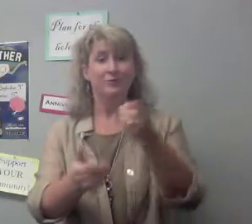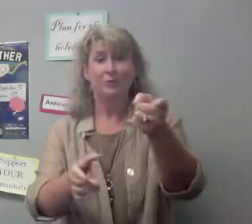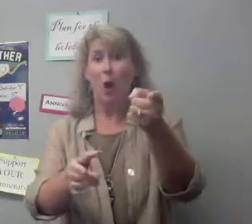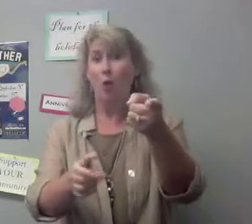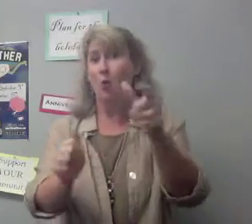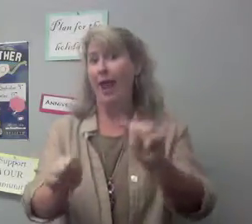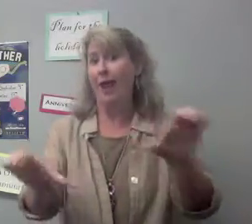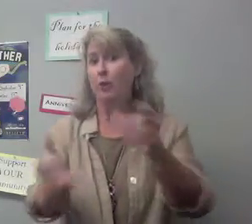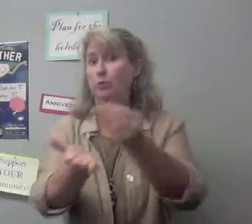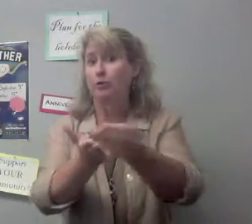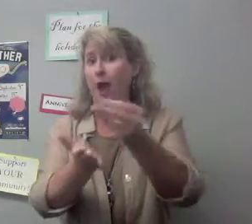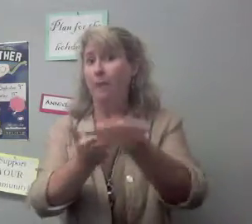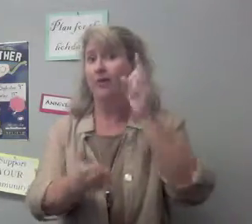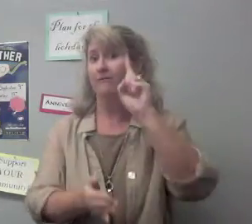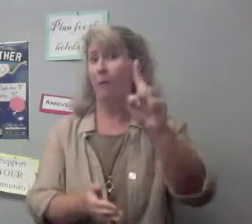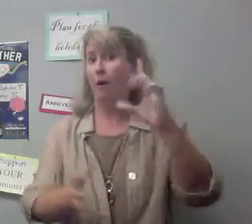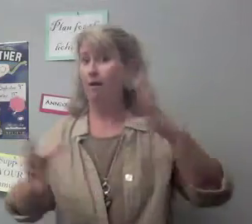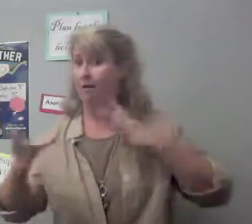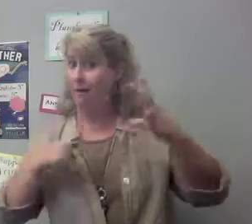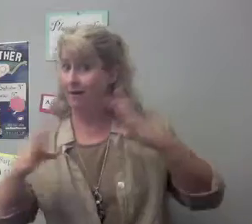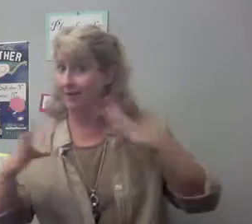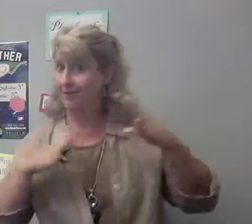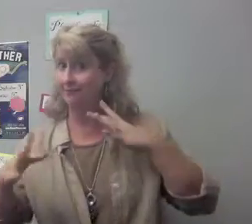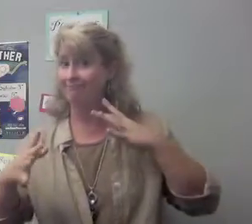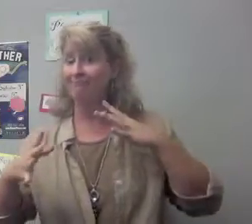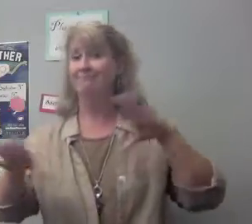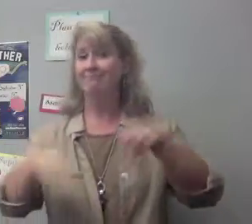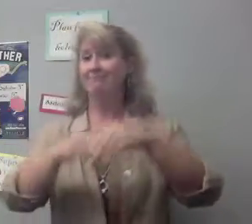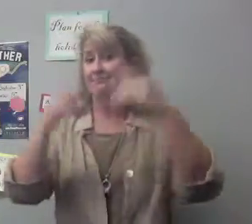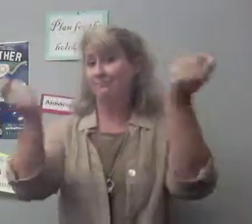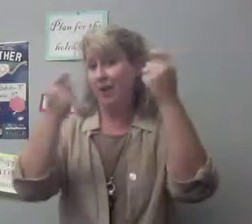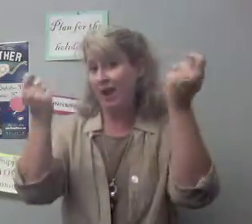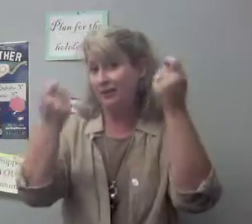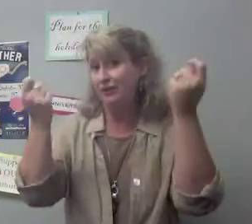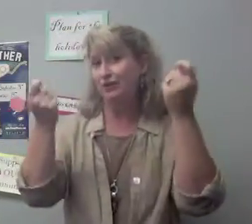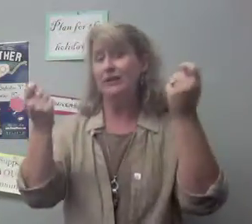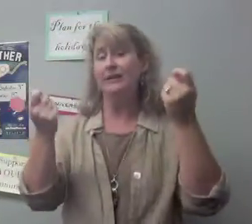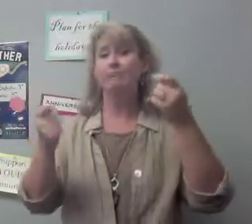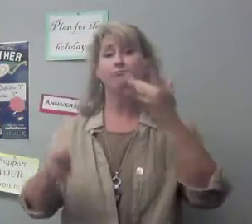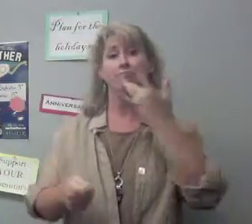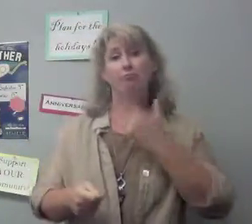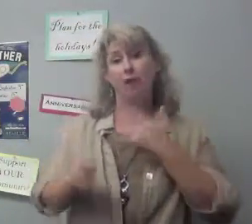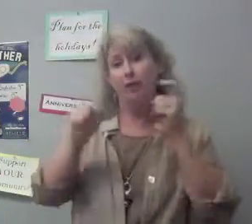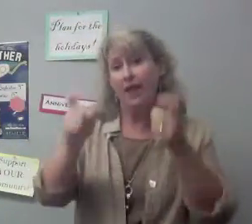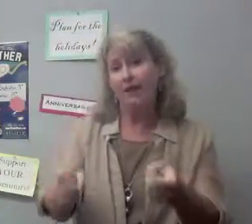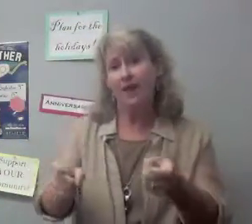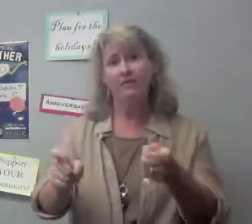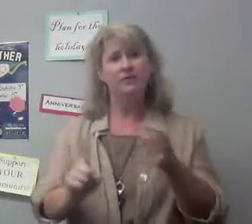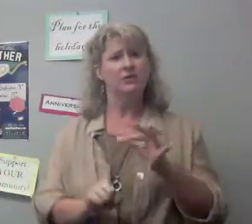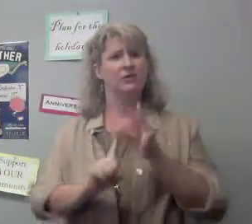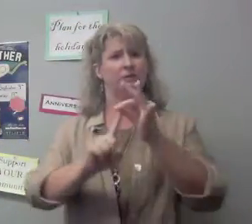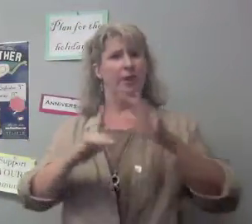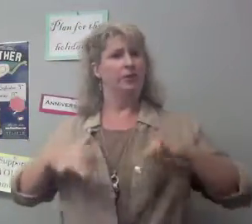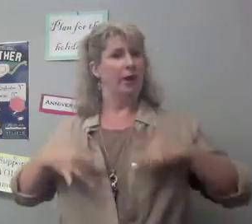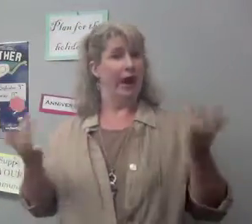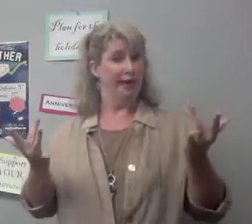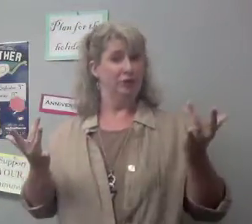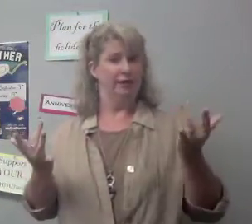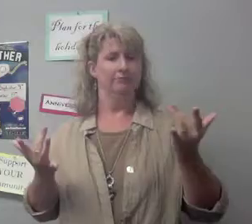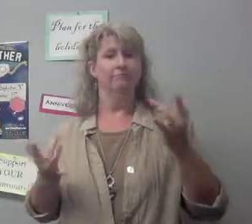You can do shopping for the holidays, wedding anniversaries, birthday gifts, and special occasions,